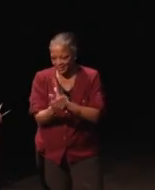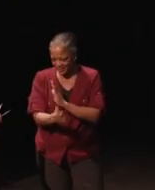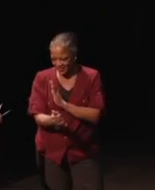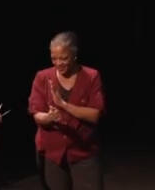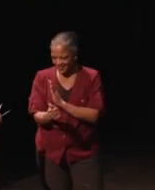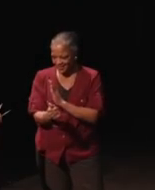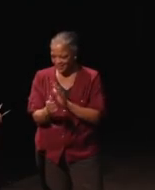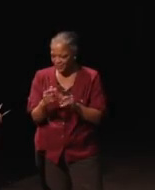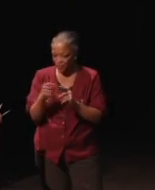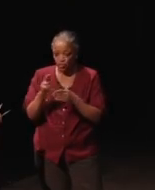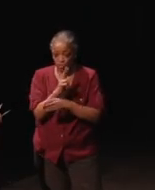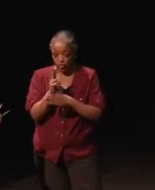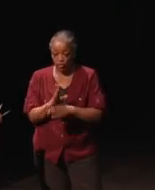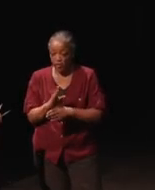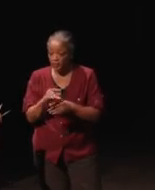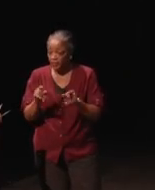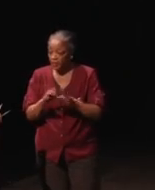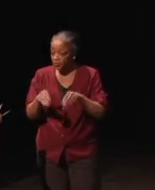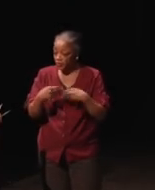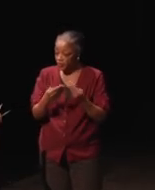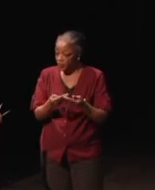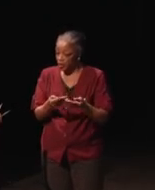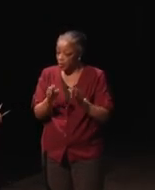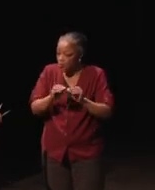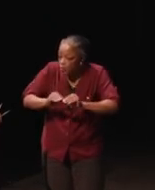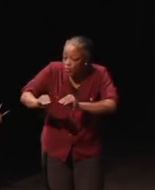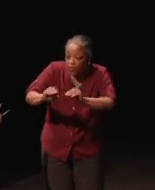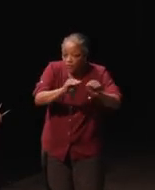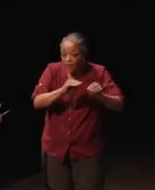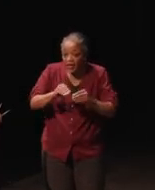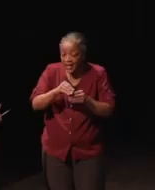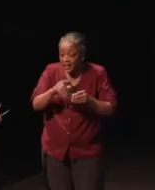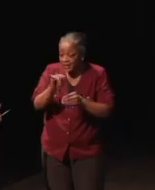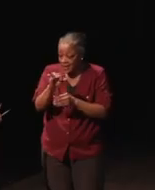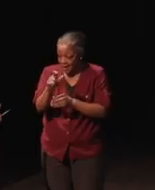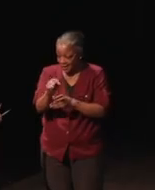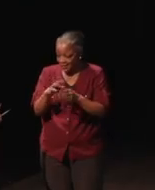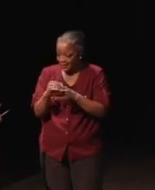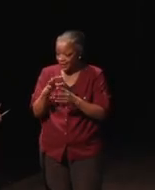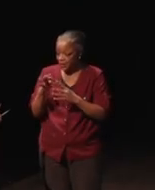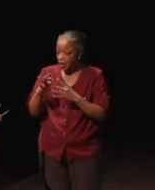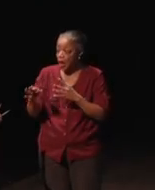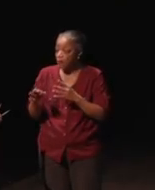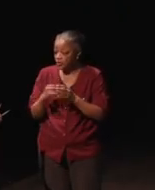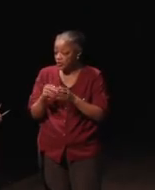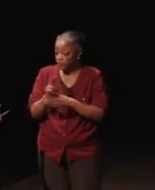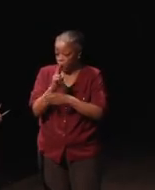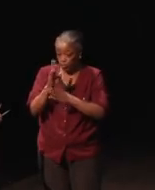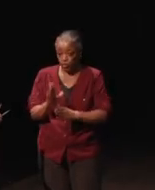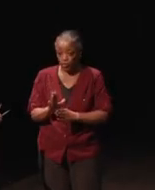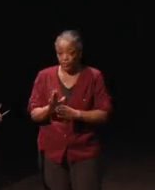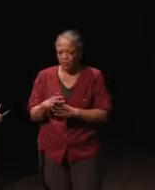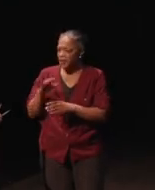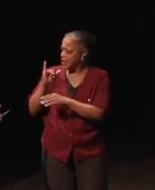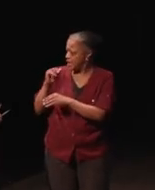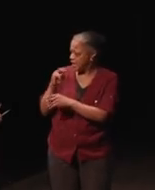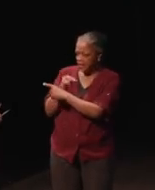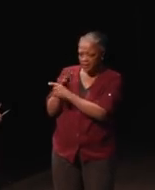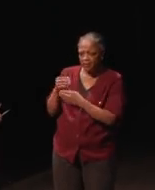and you must provide moving text in at least one static mode at the option of the user. Ian mentioned that in Europe,